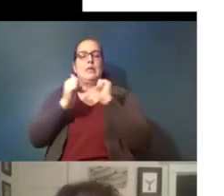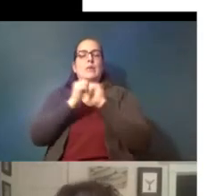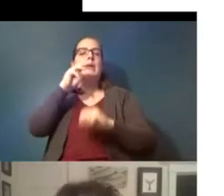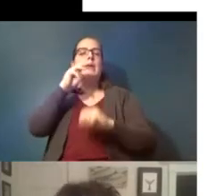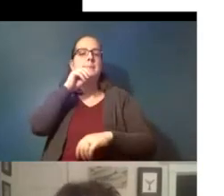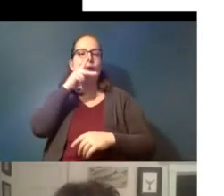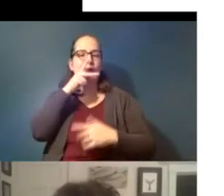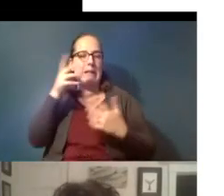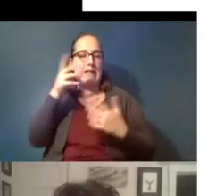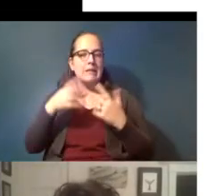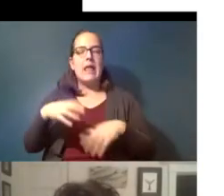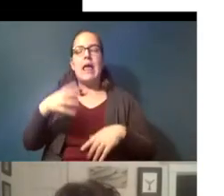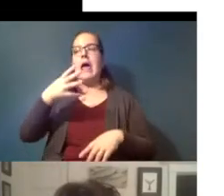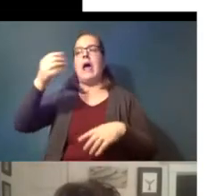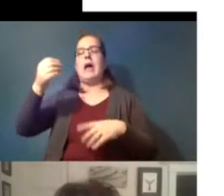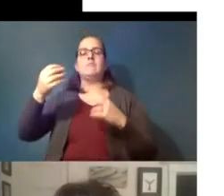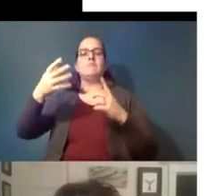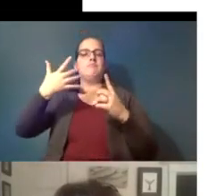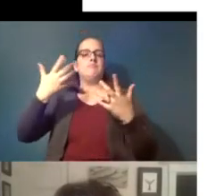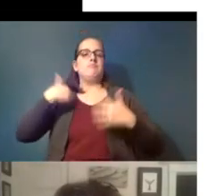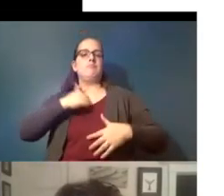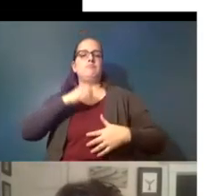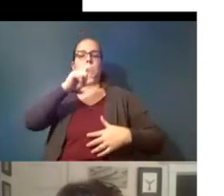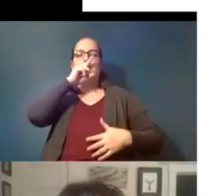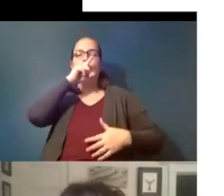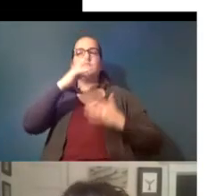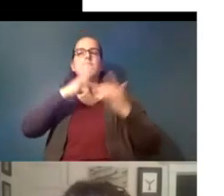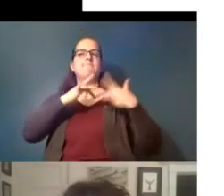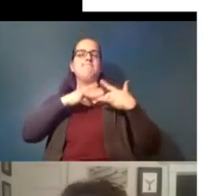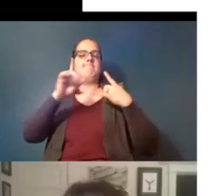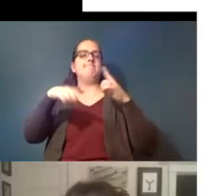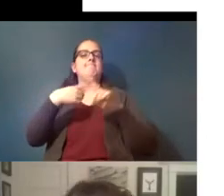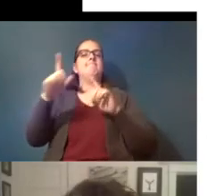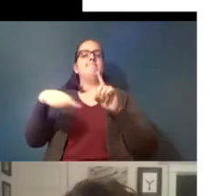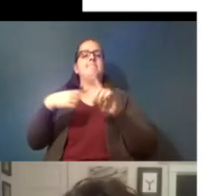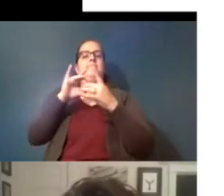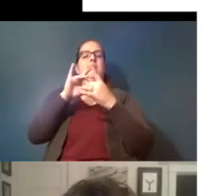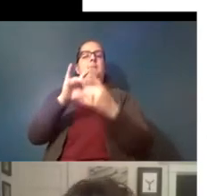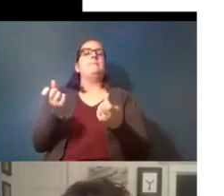and what we need to truly be concerned about when it comes to how much you know is too